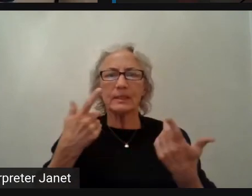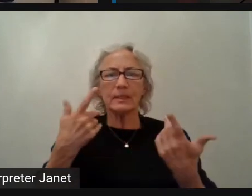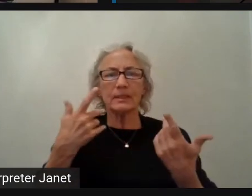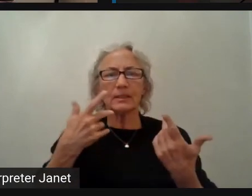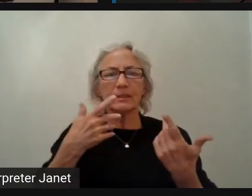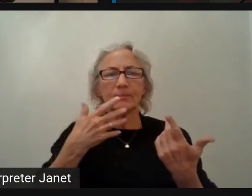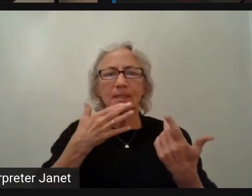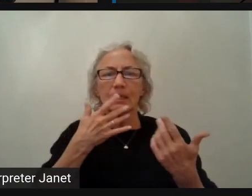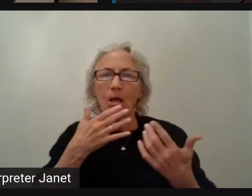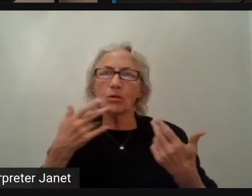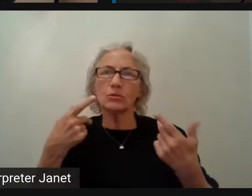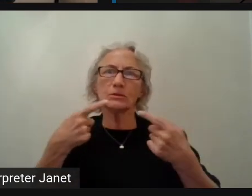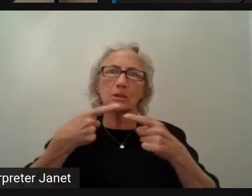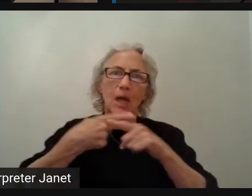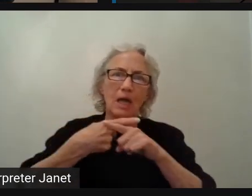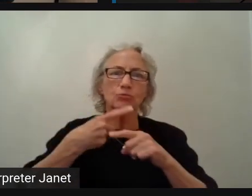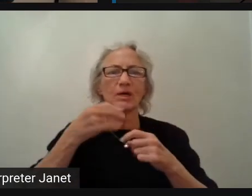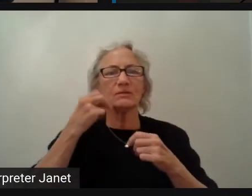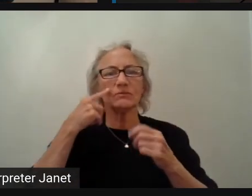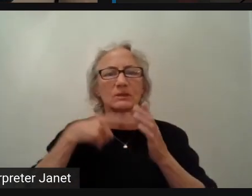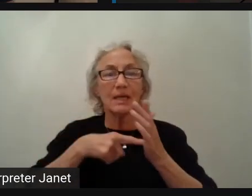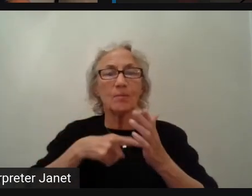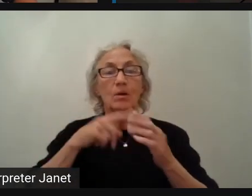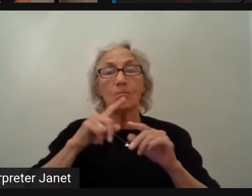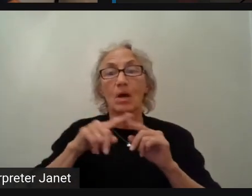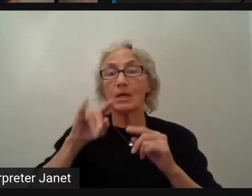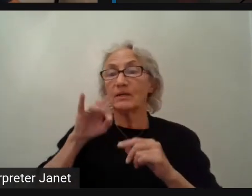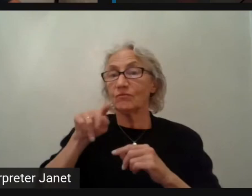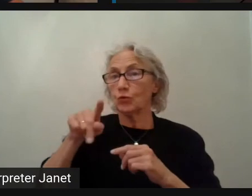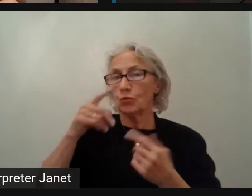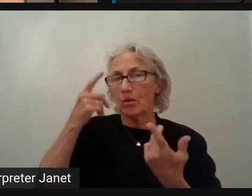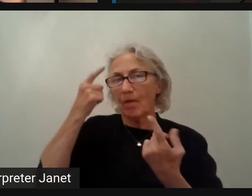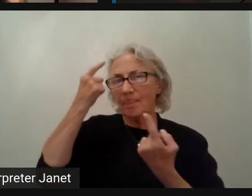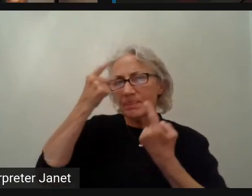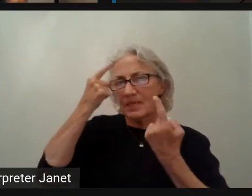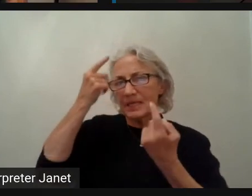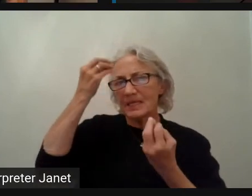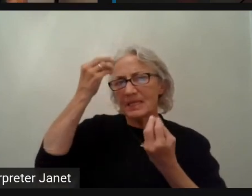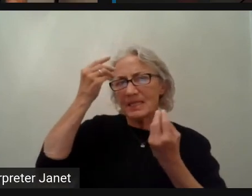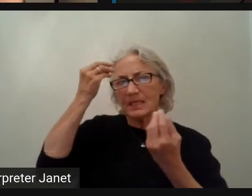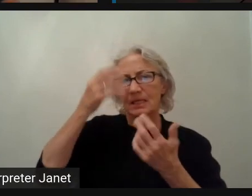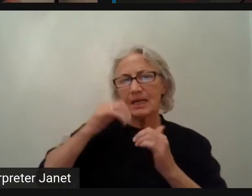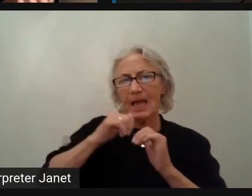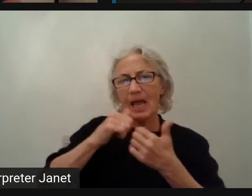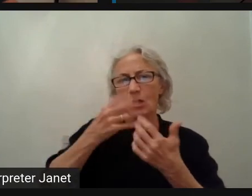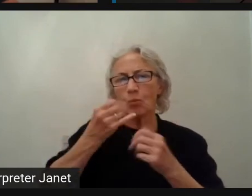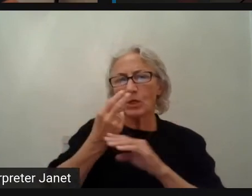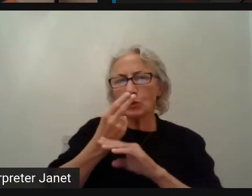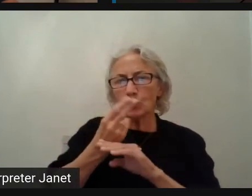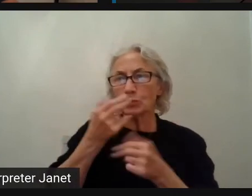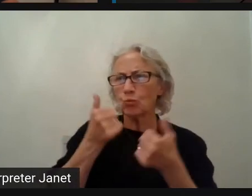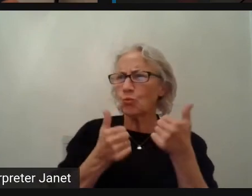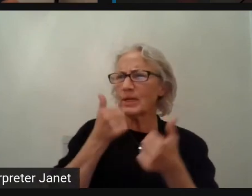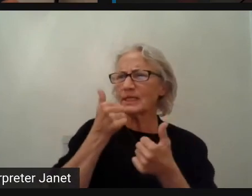For example, if we are thinking about using I don't know, rich videos and everything.